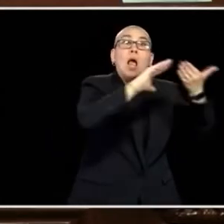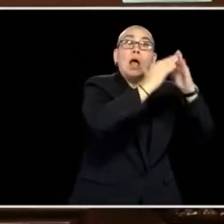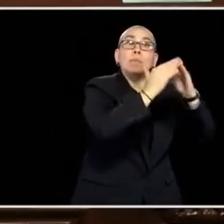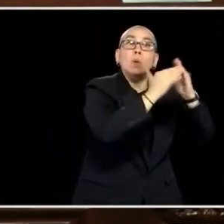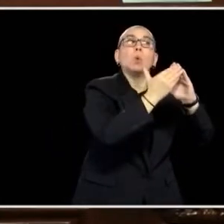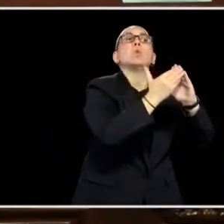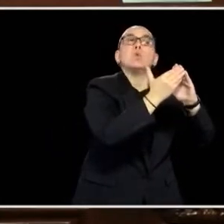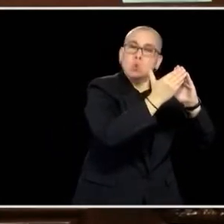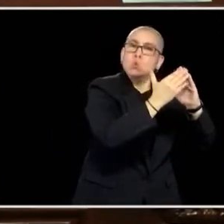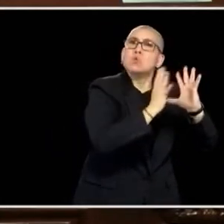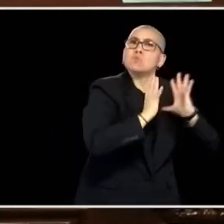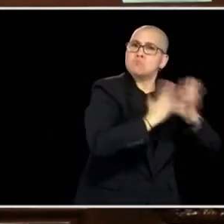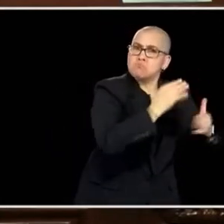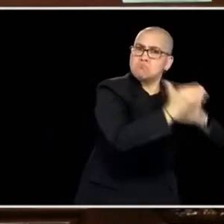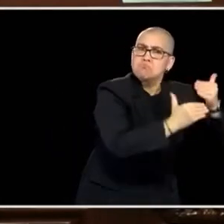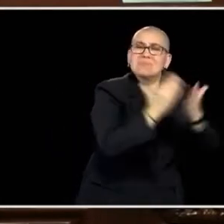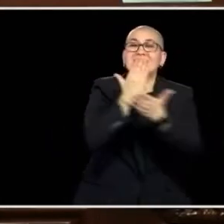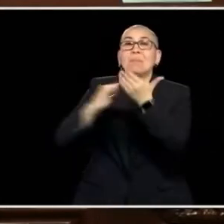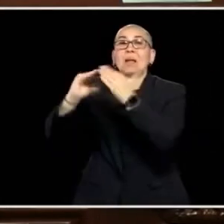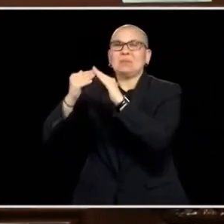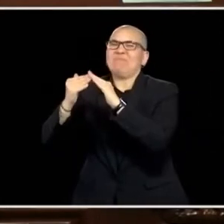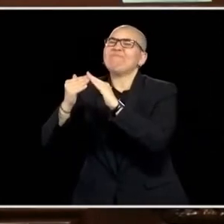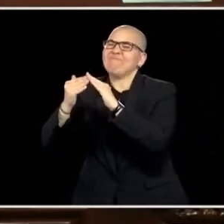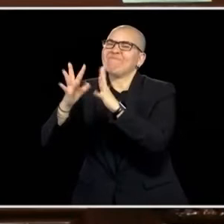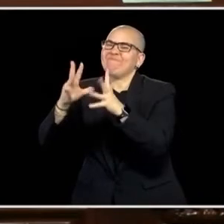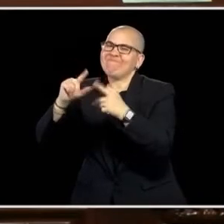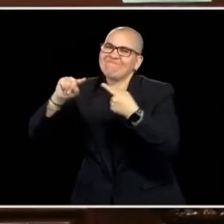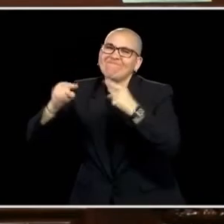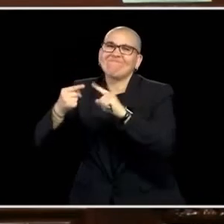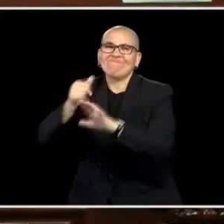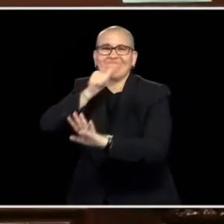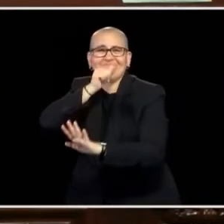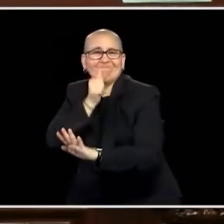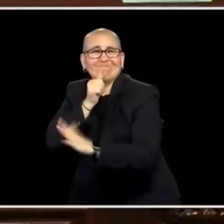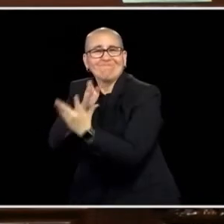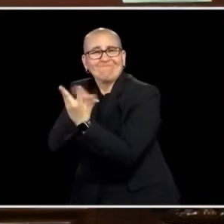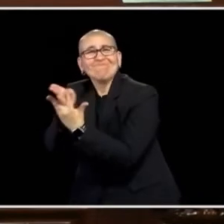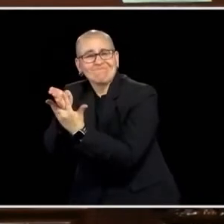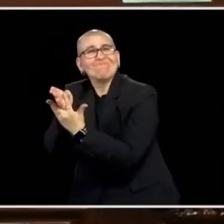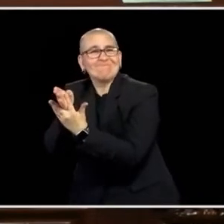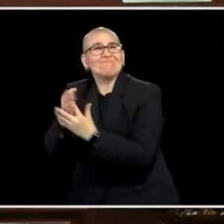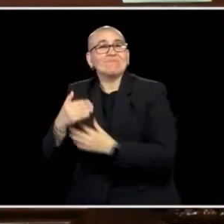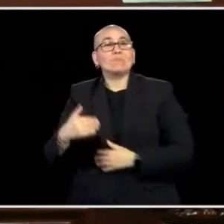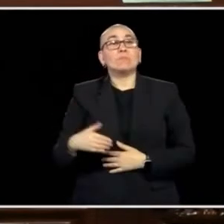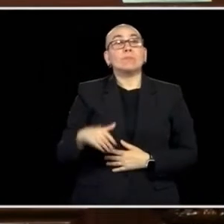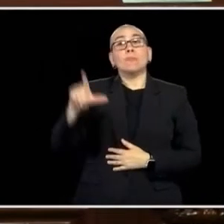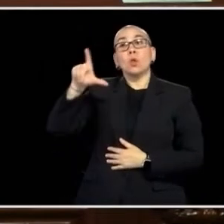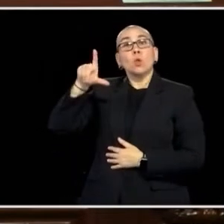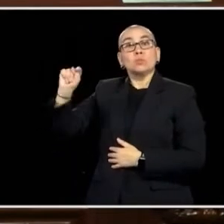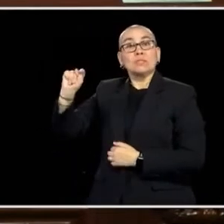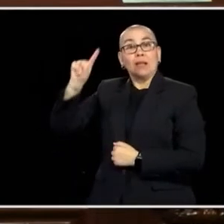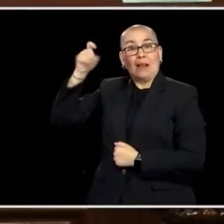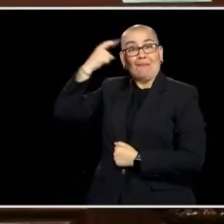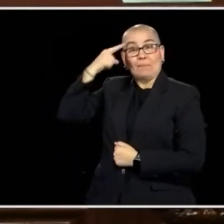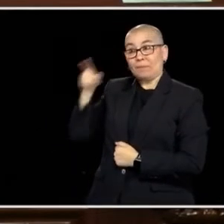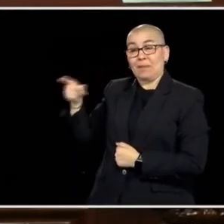CHALLENGES THAT WE KNOW WE HAVE TO COME TOGETHER. EVERY SINGLE MINNESOTAN HAS A STORY TO TELL ON THIS.